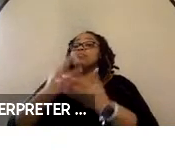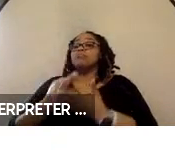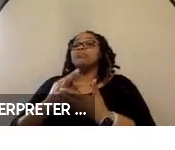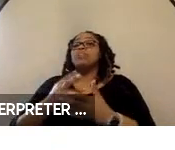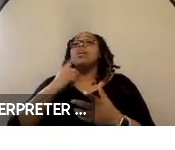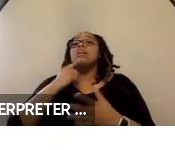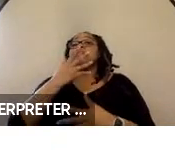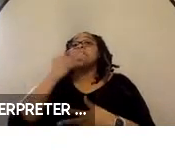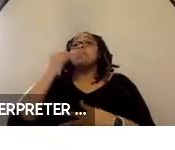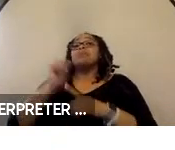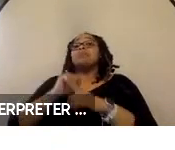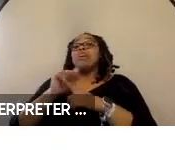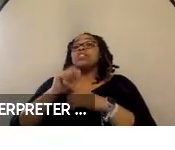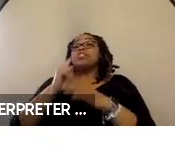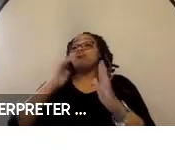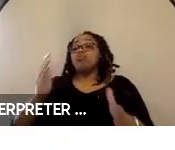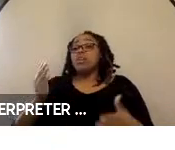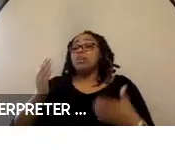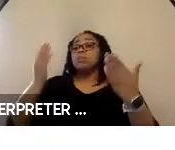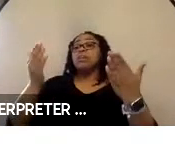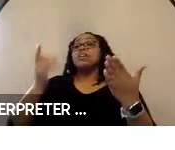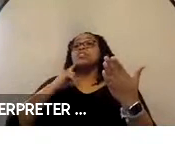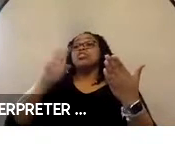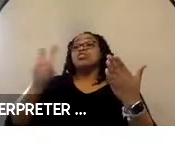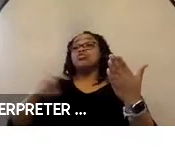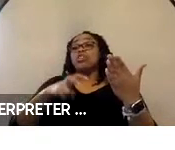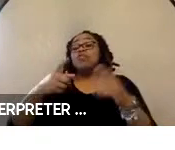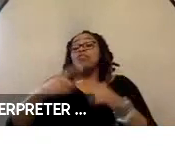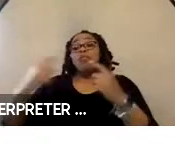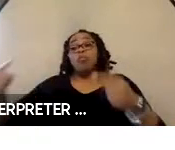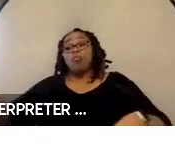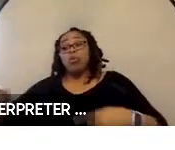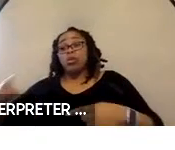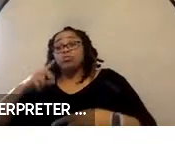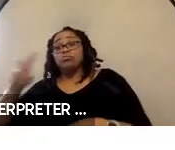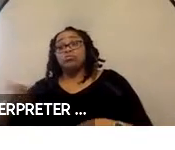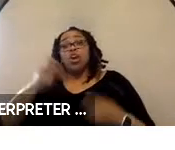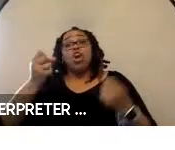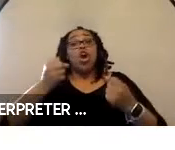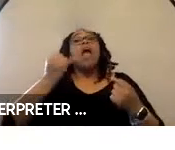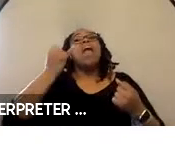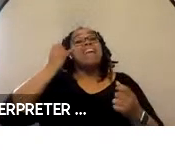recommendation is to transfer from a wheelchair to a vehicle seat, if that’s possible. If